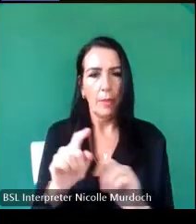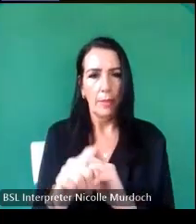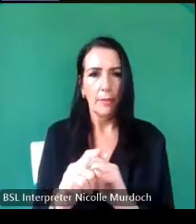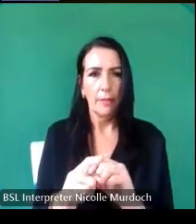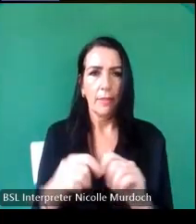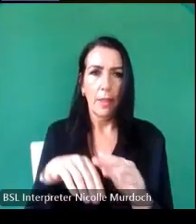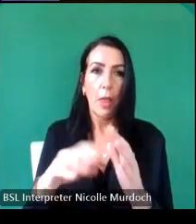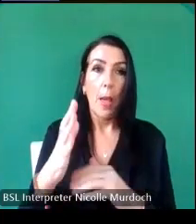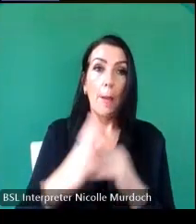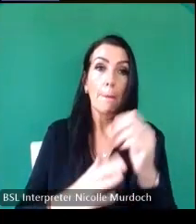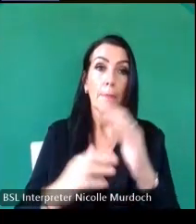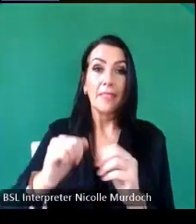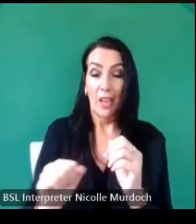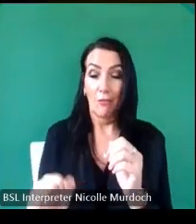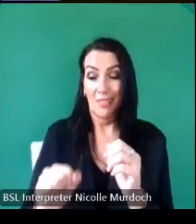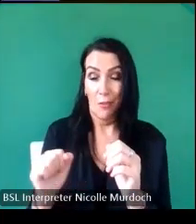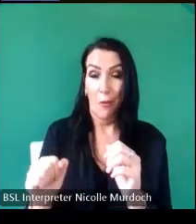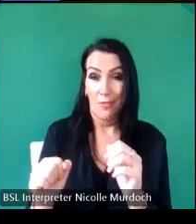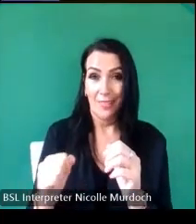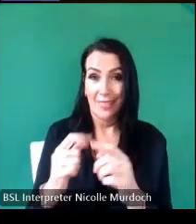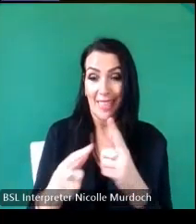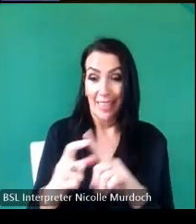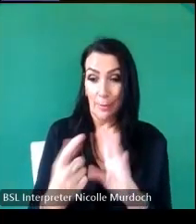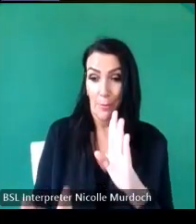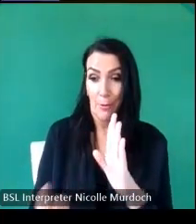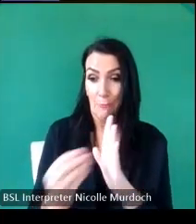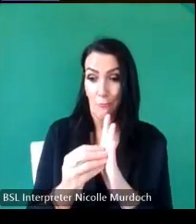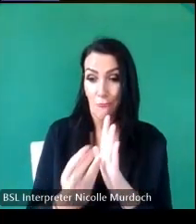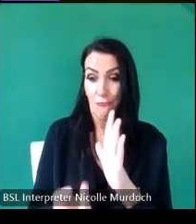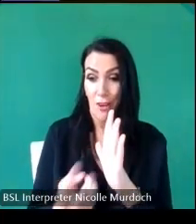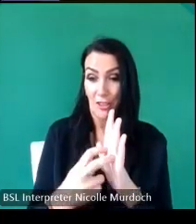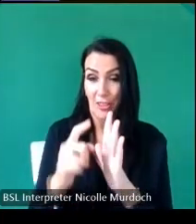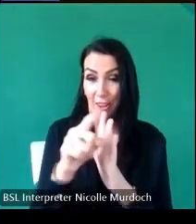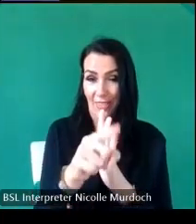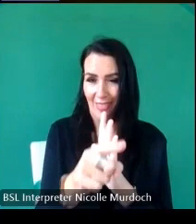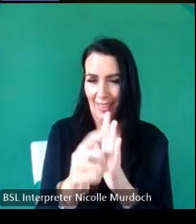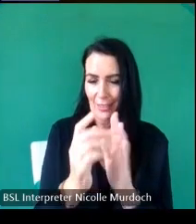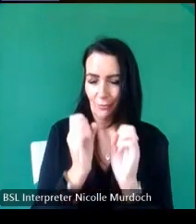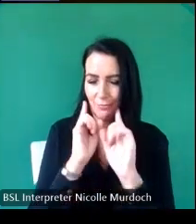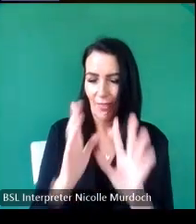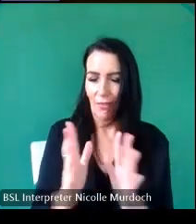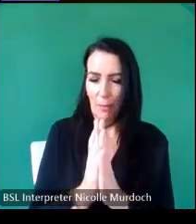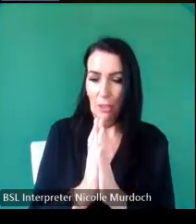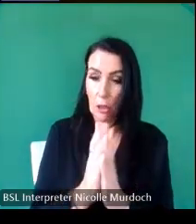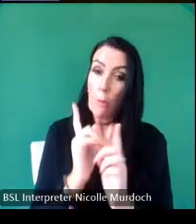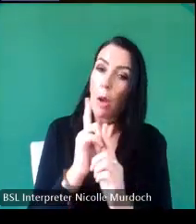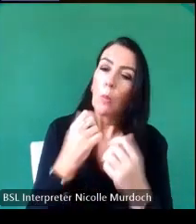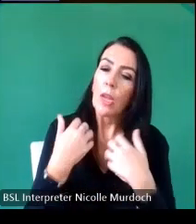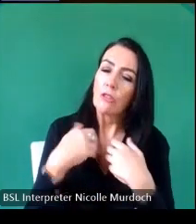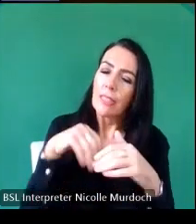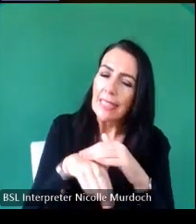volume on Edinburgh um for instance but it's the contents we're interested in and I tell you a